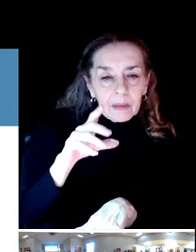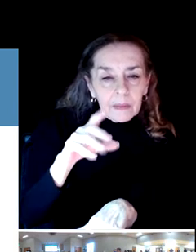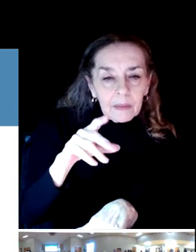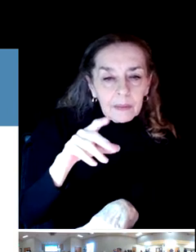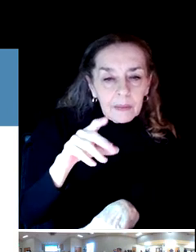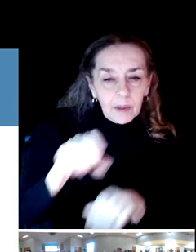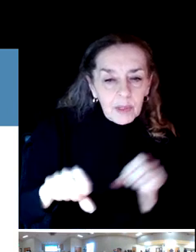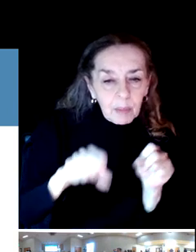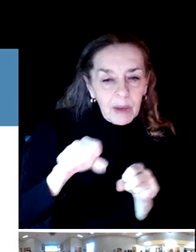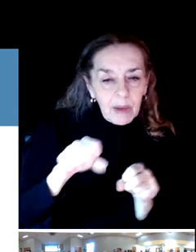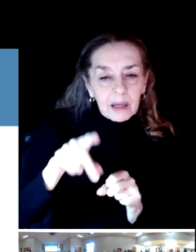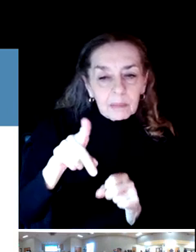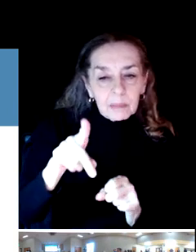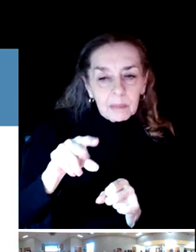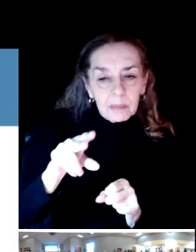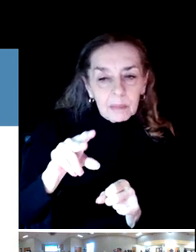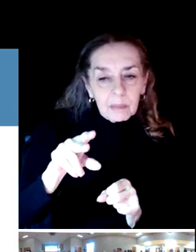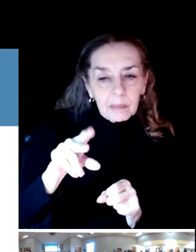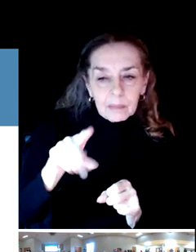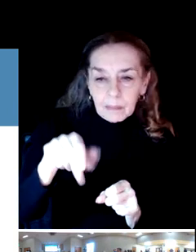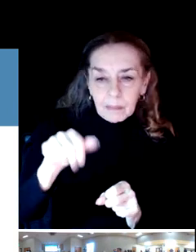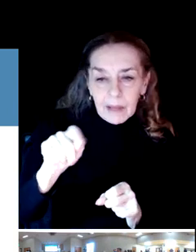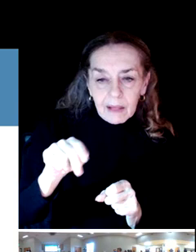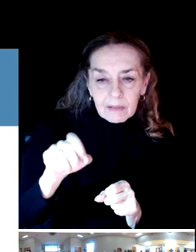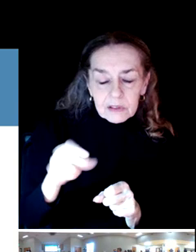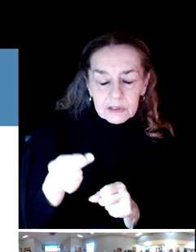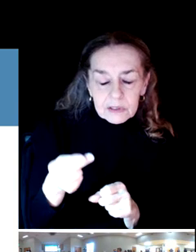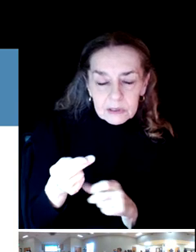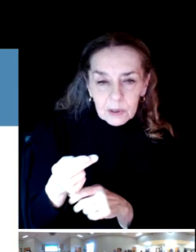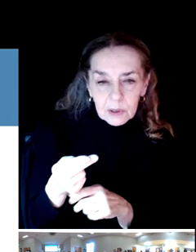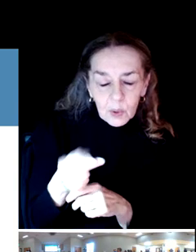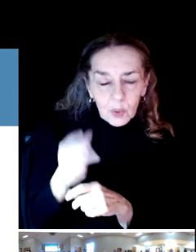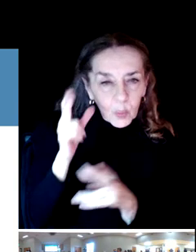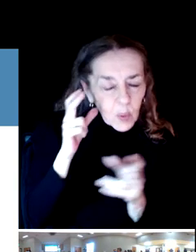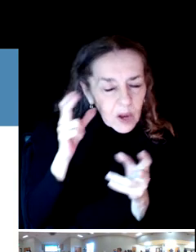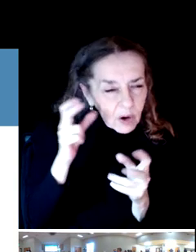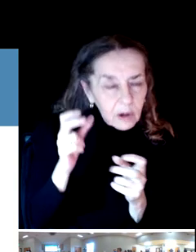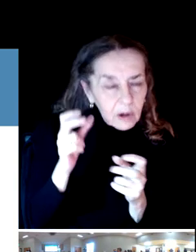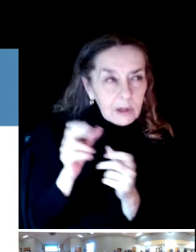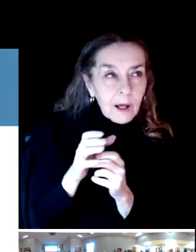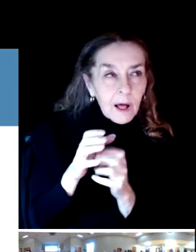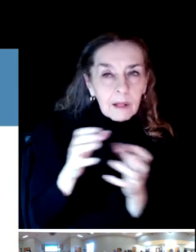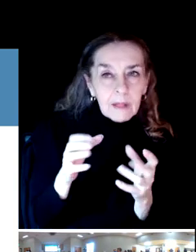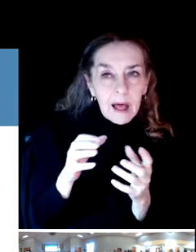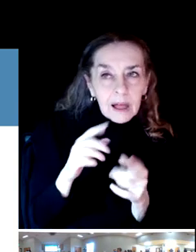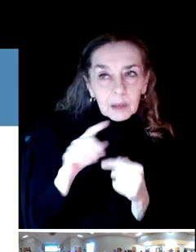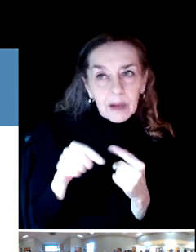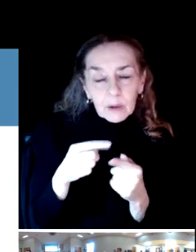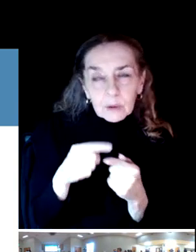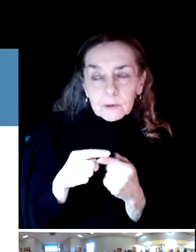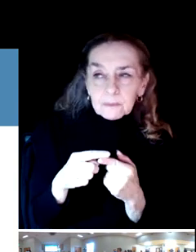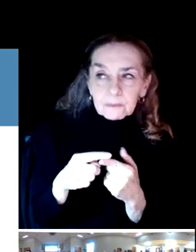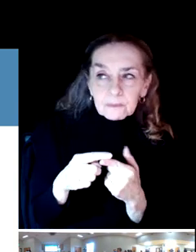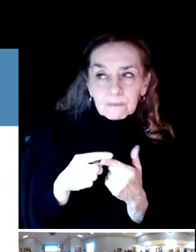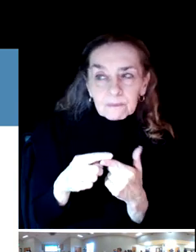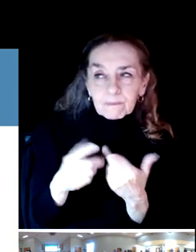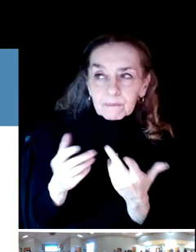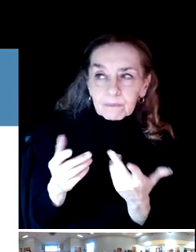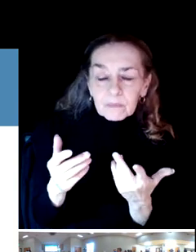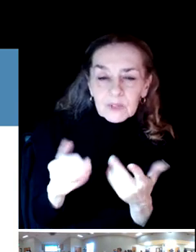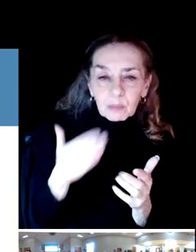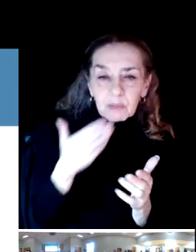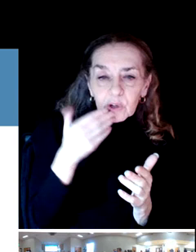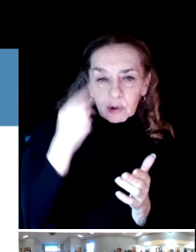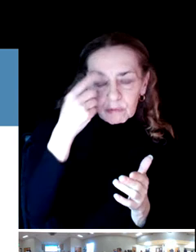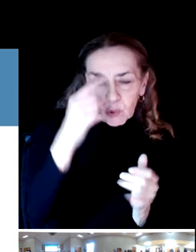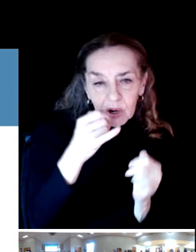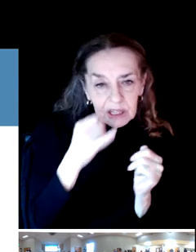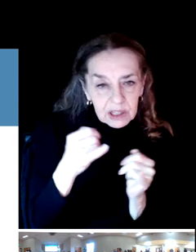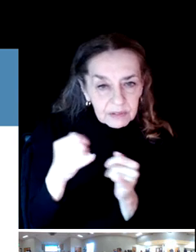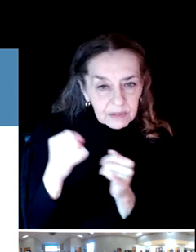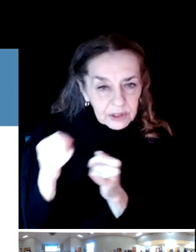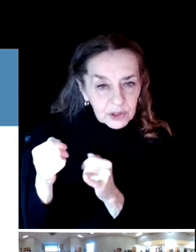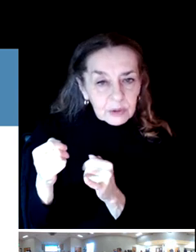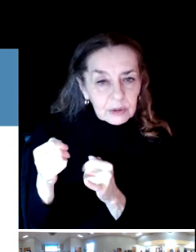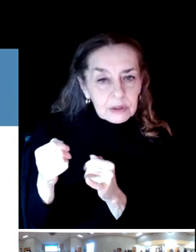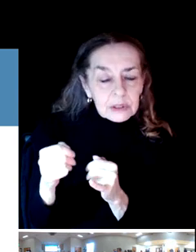of amenities that would really be good for individuals as well as as the larger group.